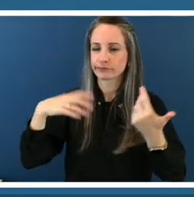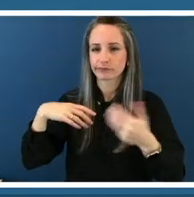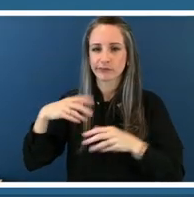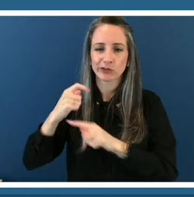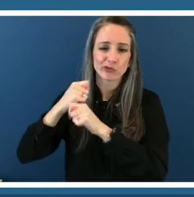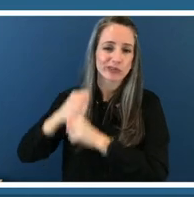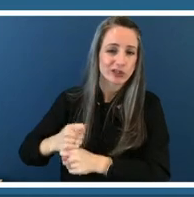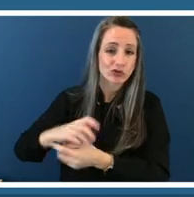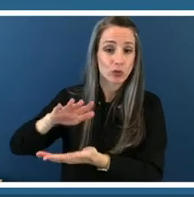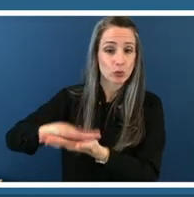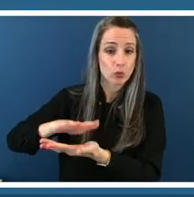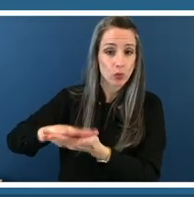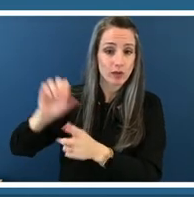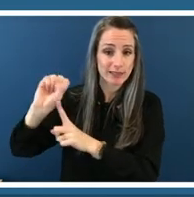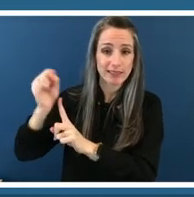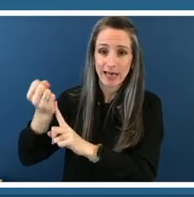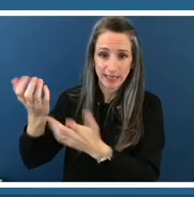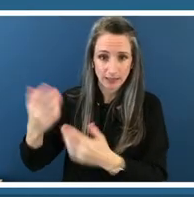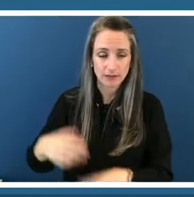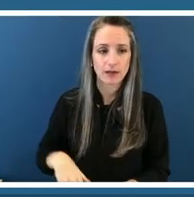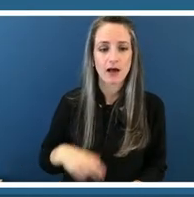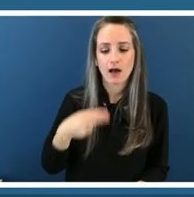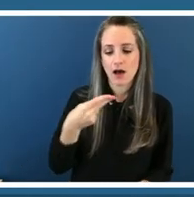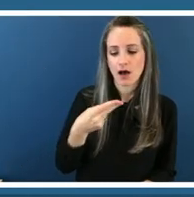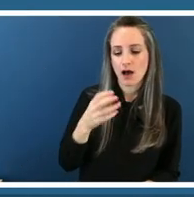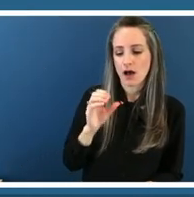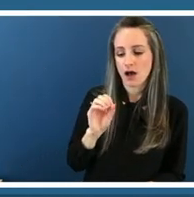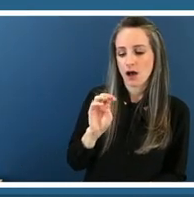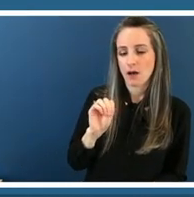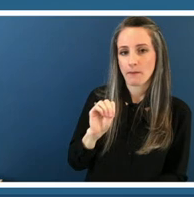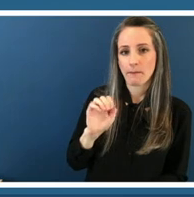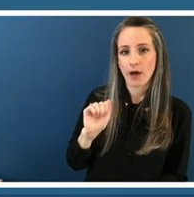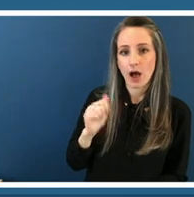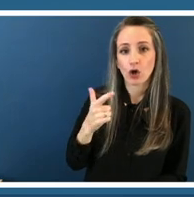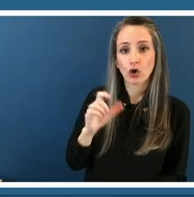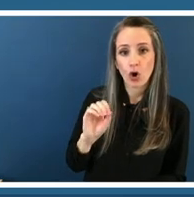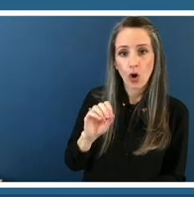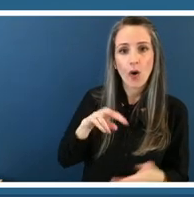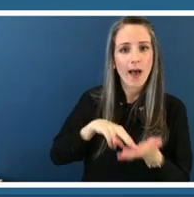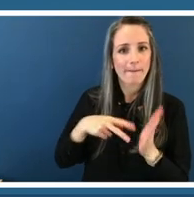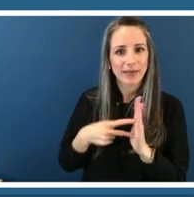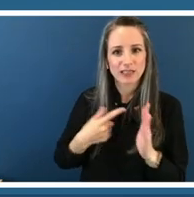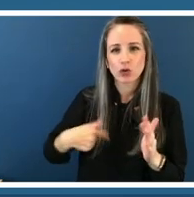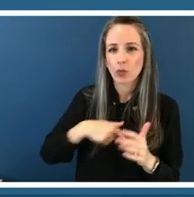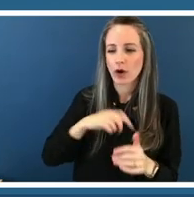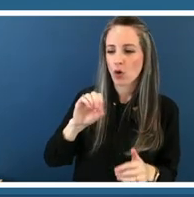um is hamago allows us to be organic